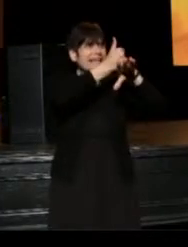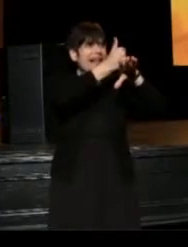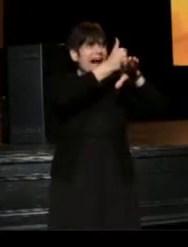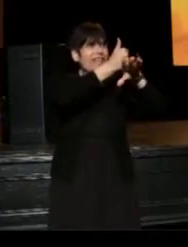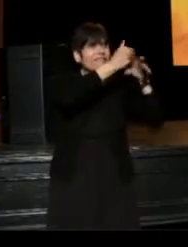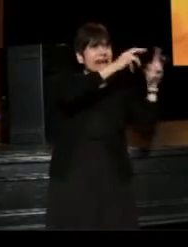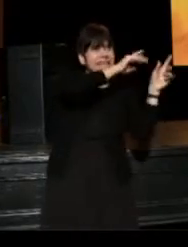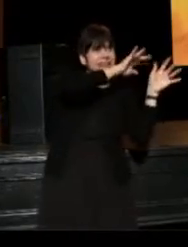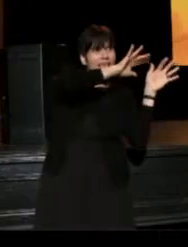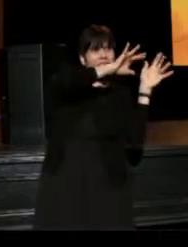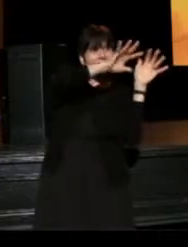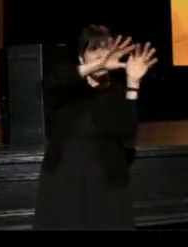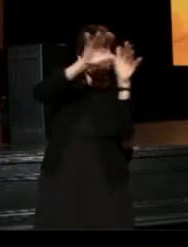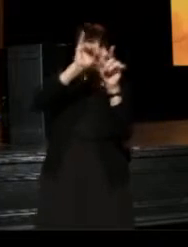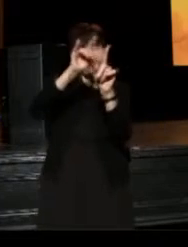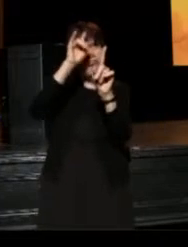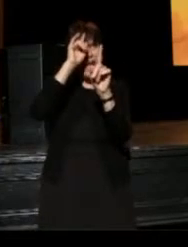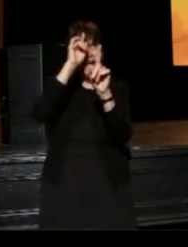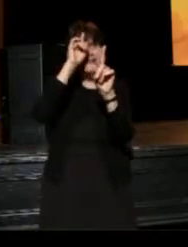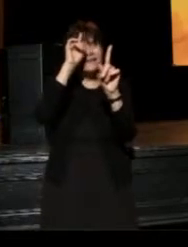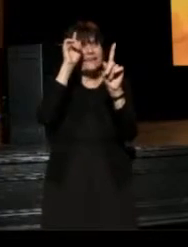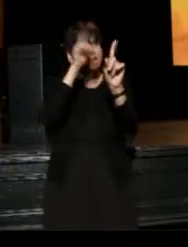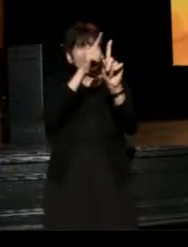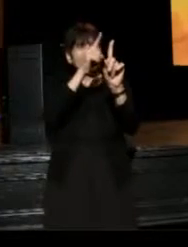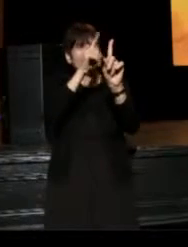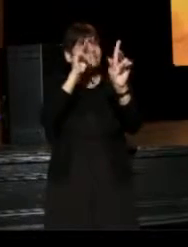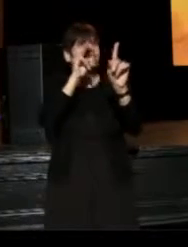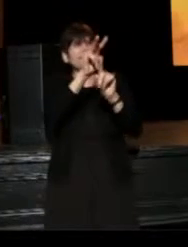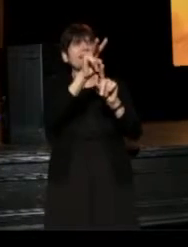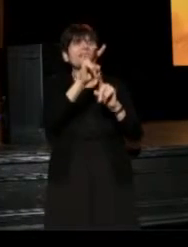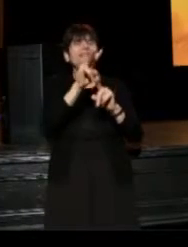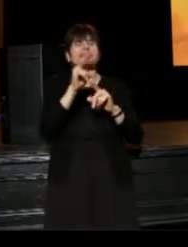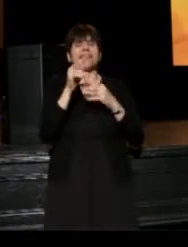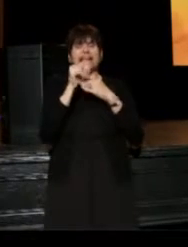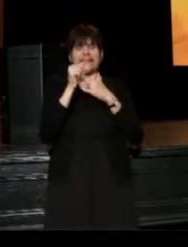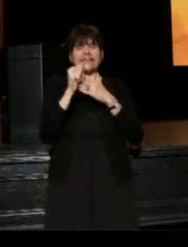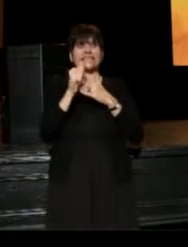but yesterday I was in Leadership for 2042.